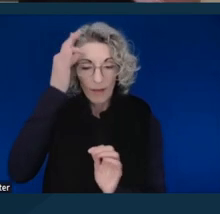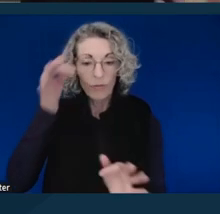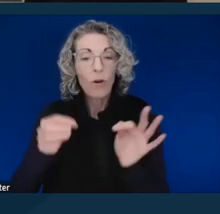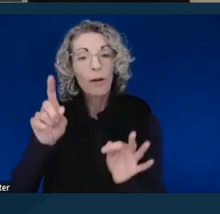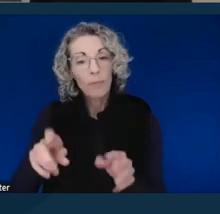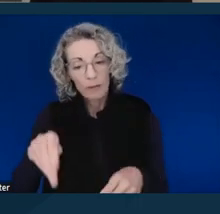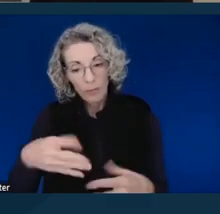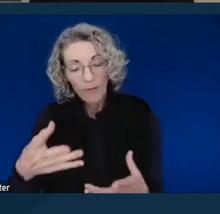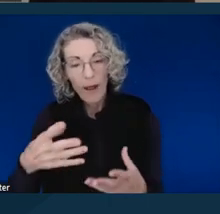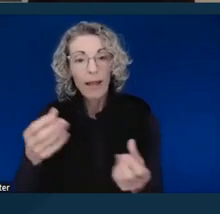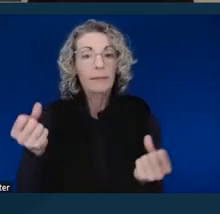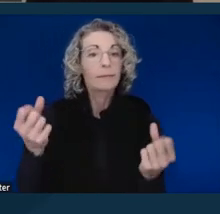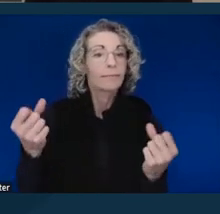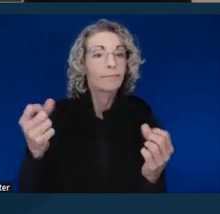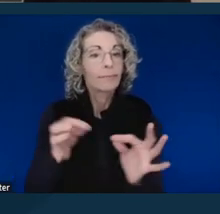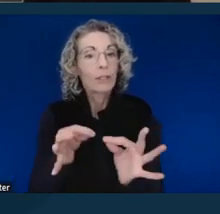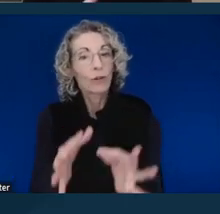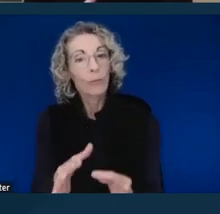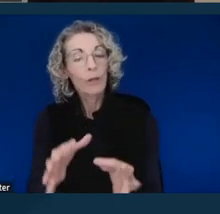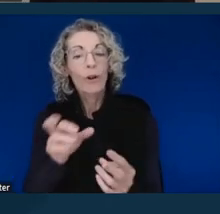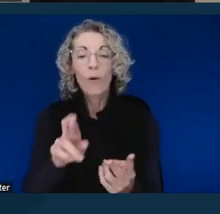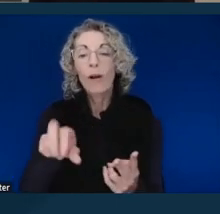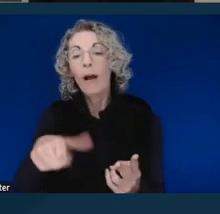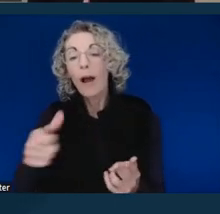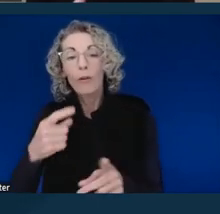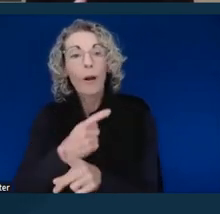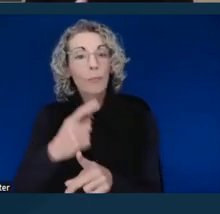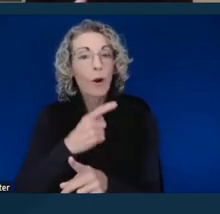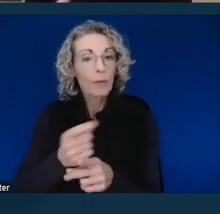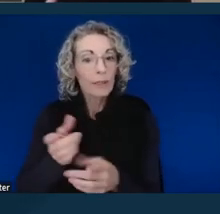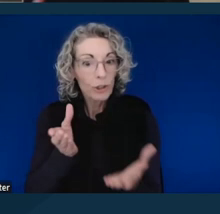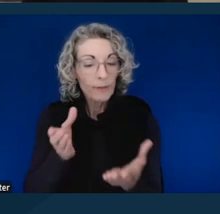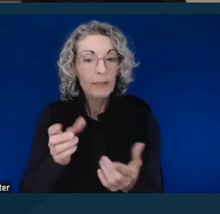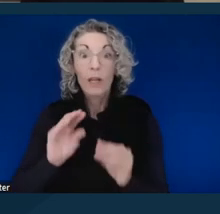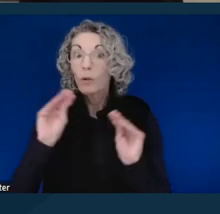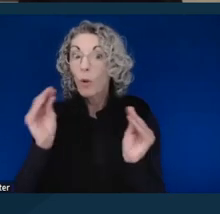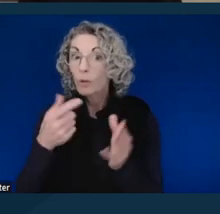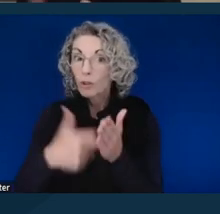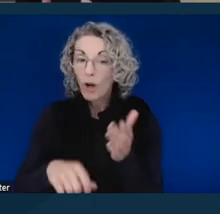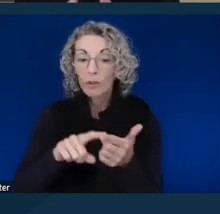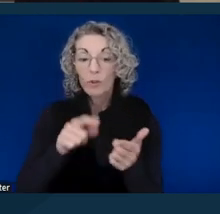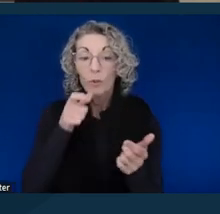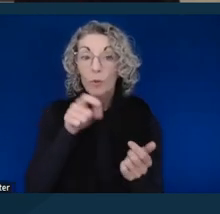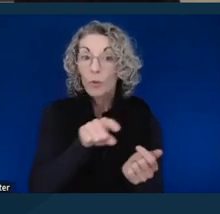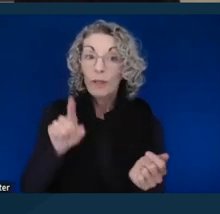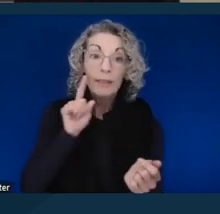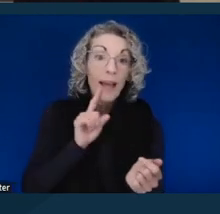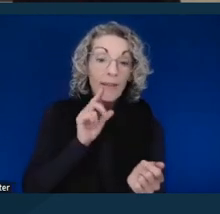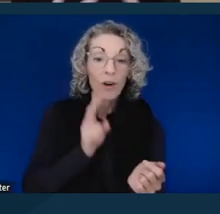or other appropriate auxiliary aids and services at no charge to people who are deaf or hard of hearing and participants of the court.